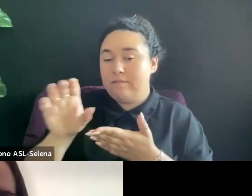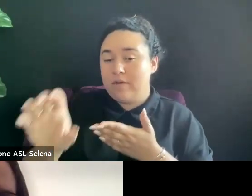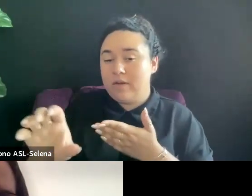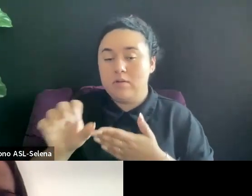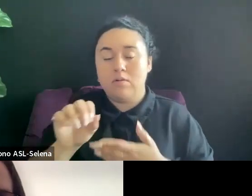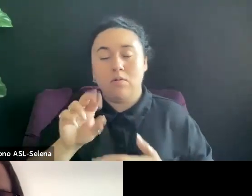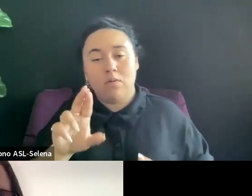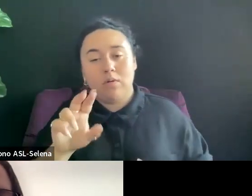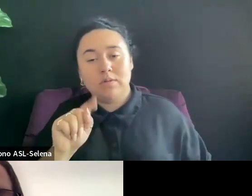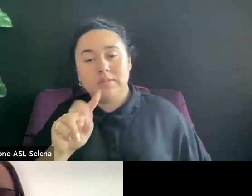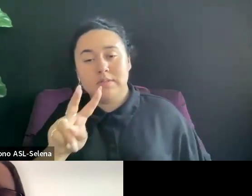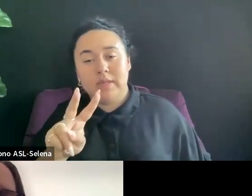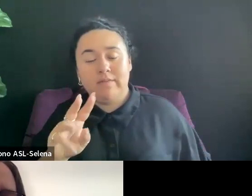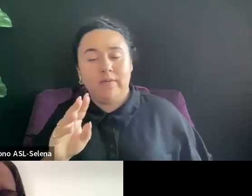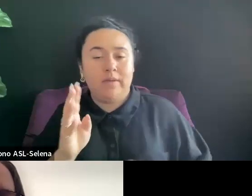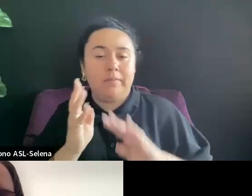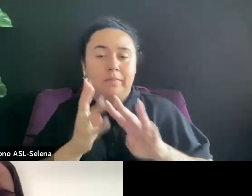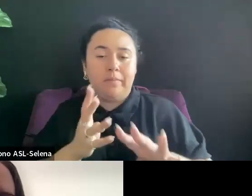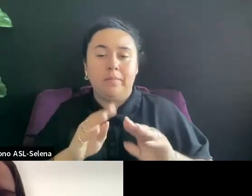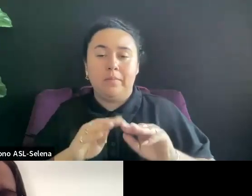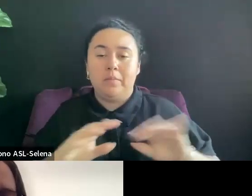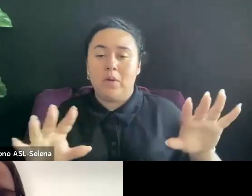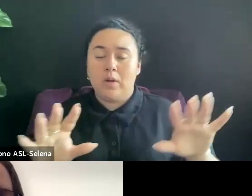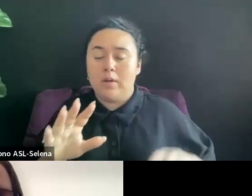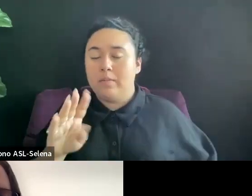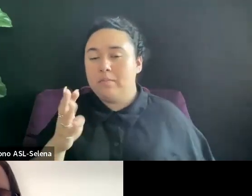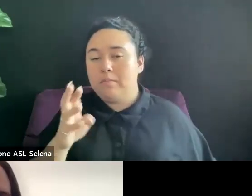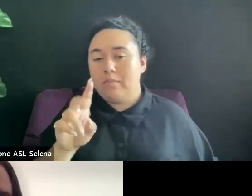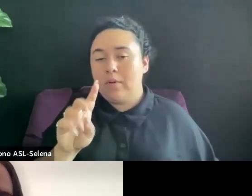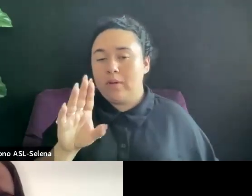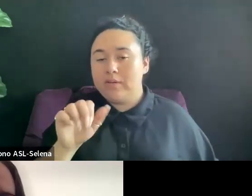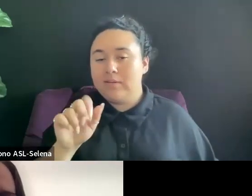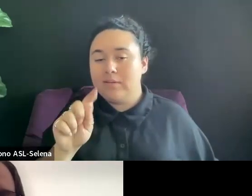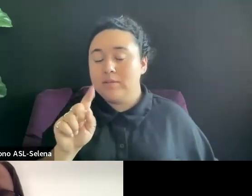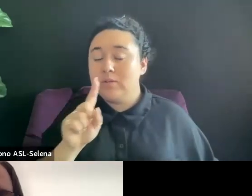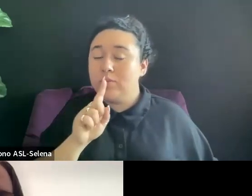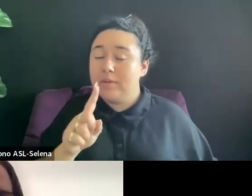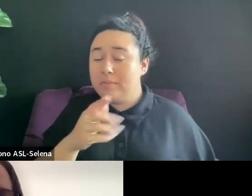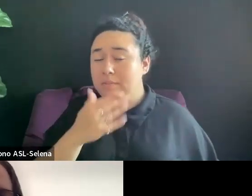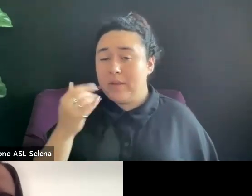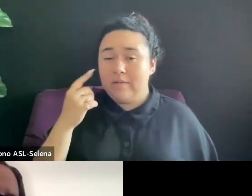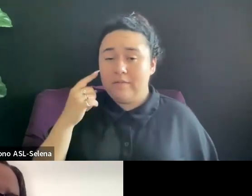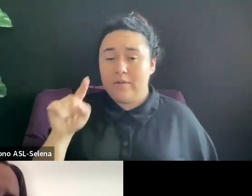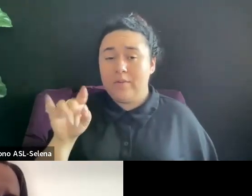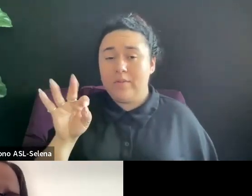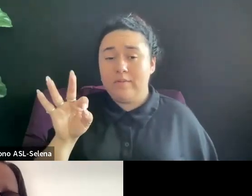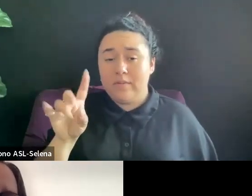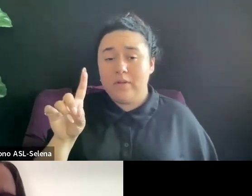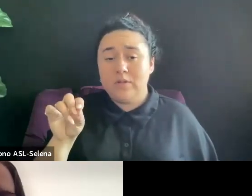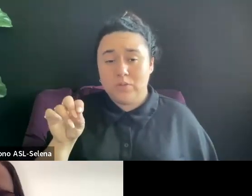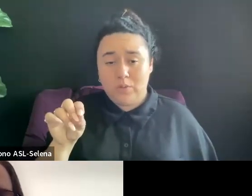SO IT IS ACTUALLY BETTER FOR YOU IF YOU DO GET DISTRIBUTORS INVOLVED BEFORE YOU ARE FINISHED AND